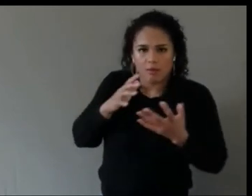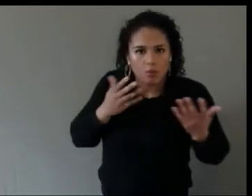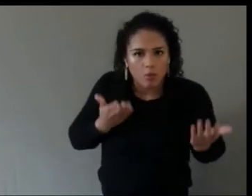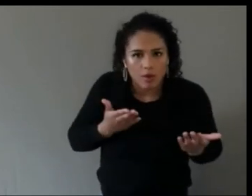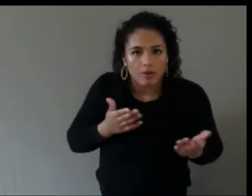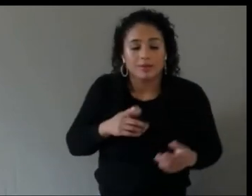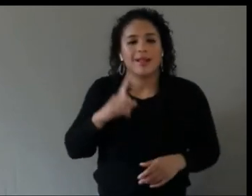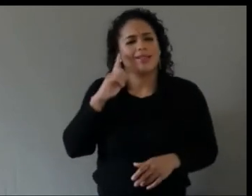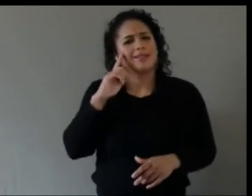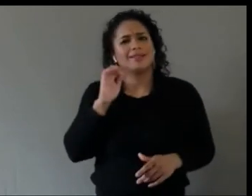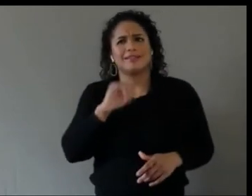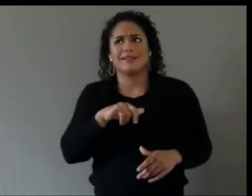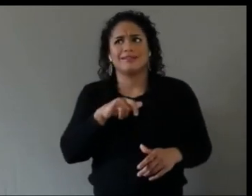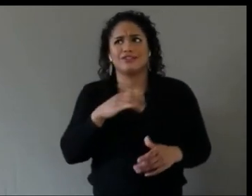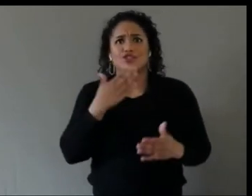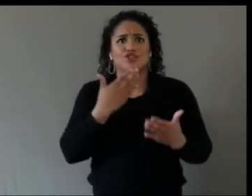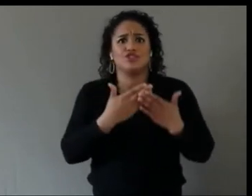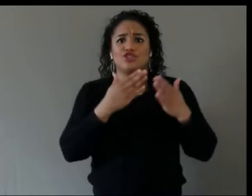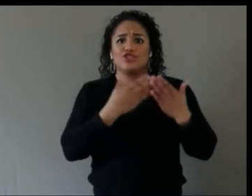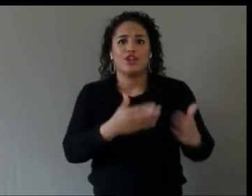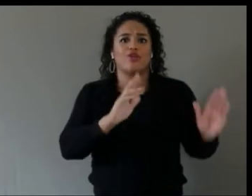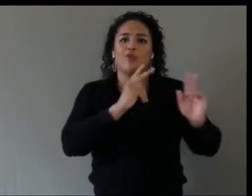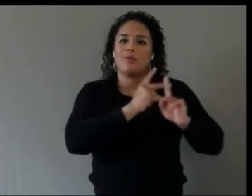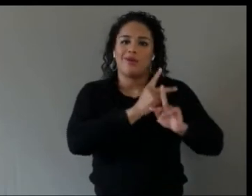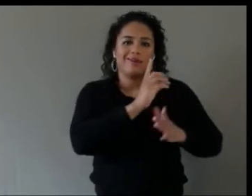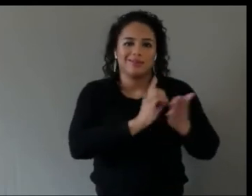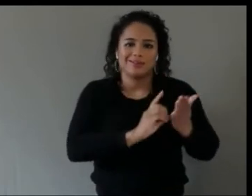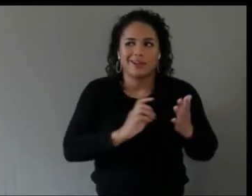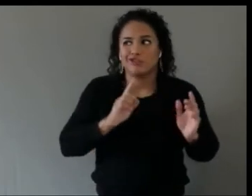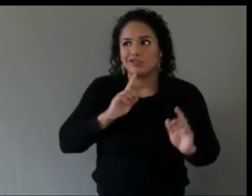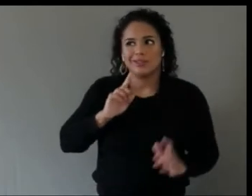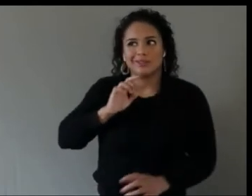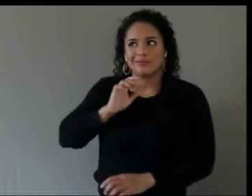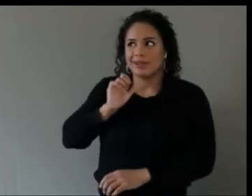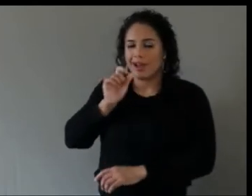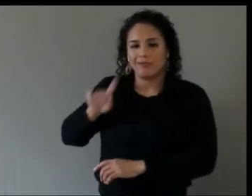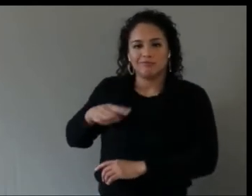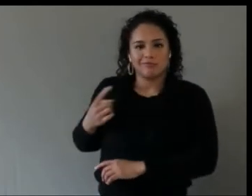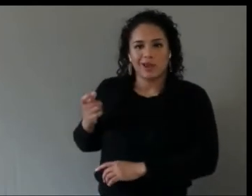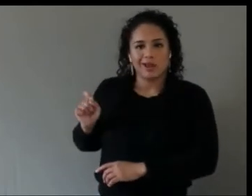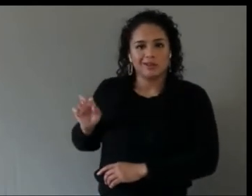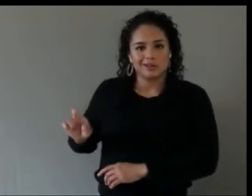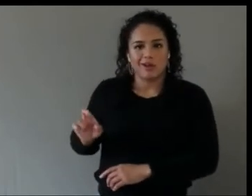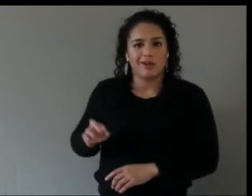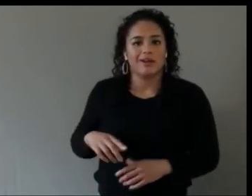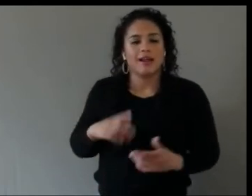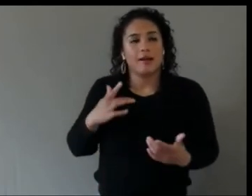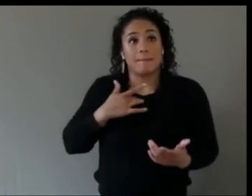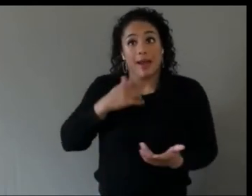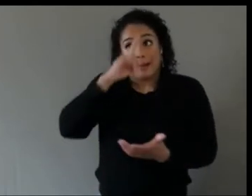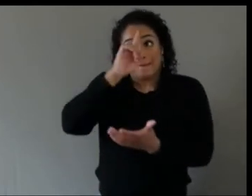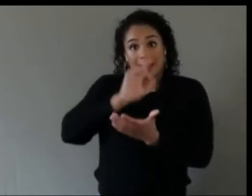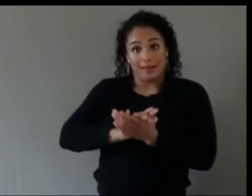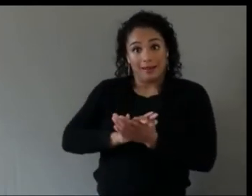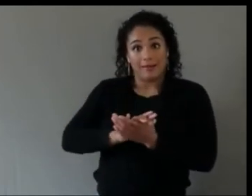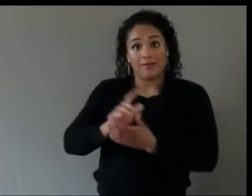Nothing to do with XR and XR is sort of like my belief is that XR is a solution and nothing to